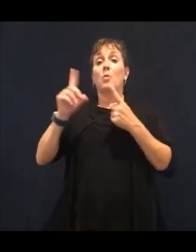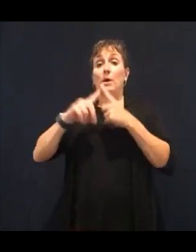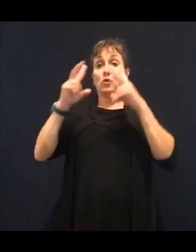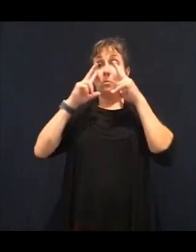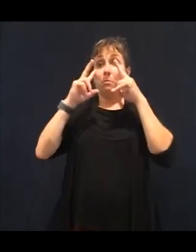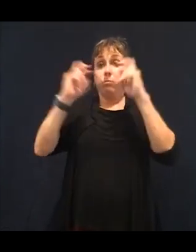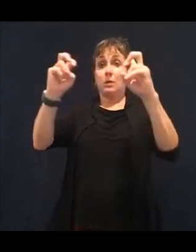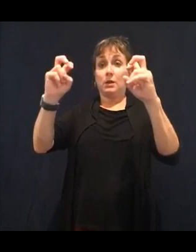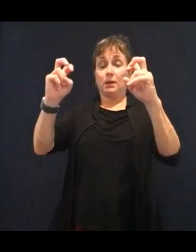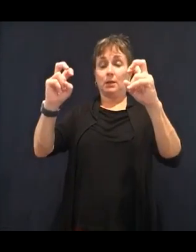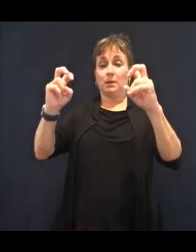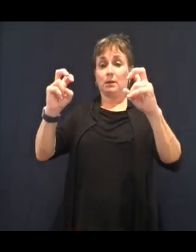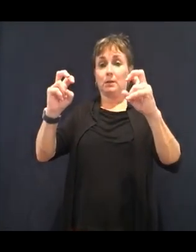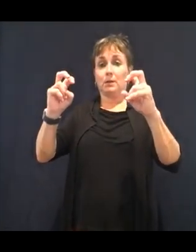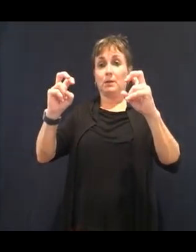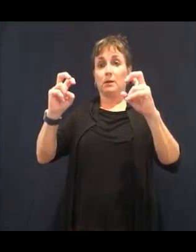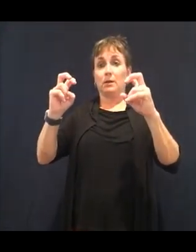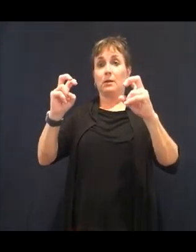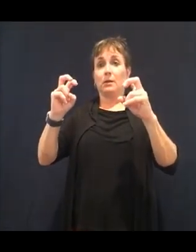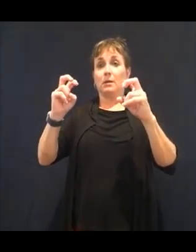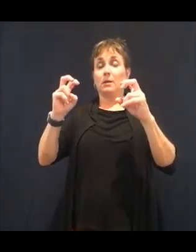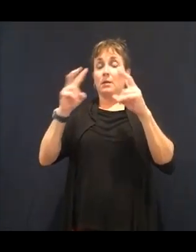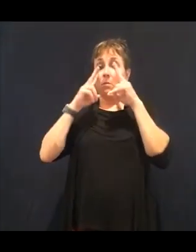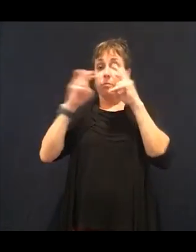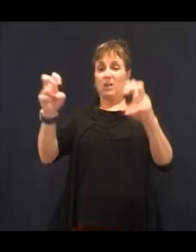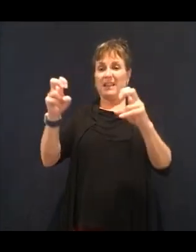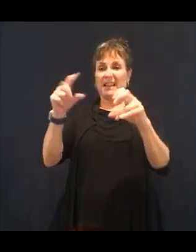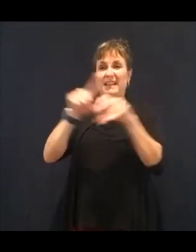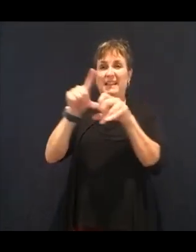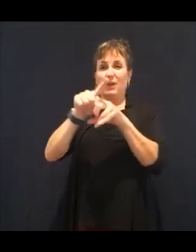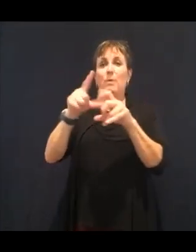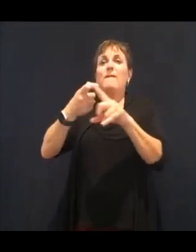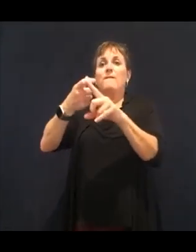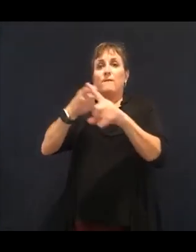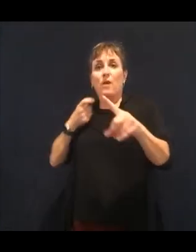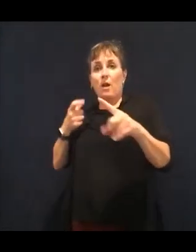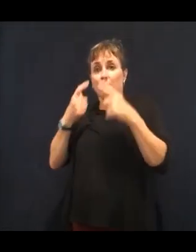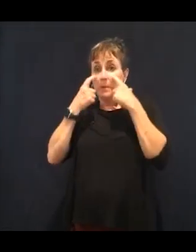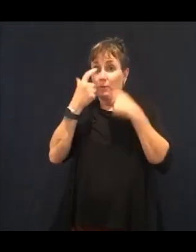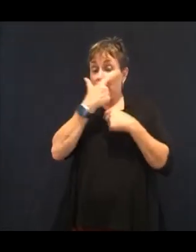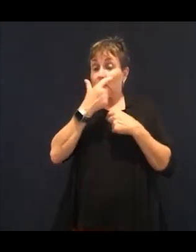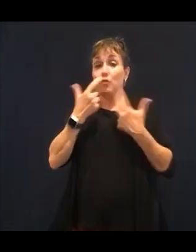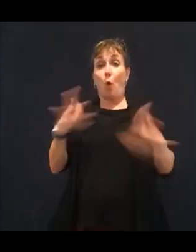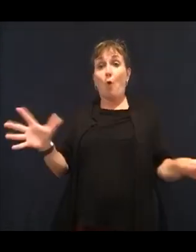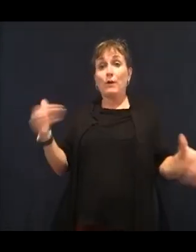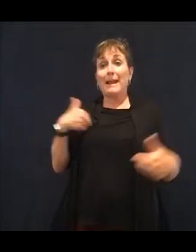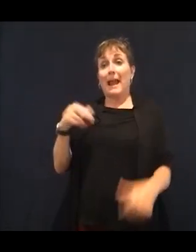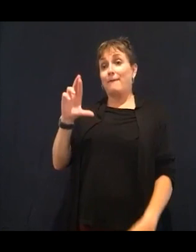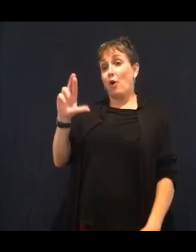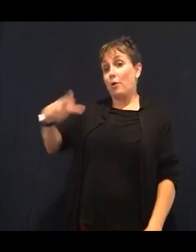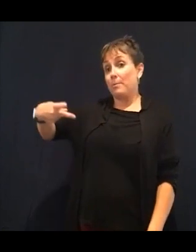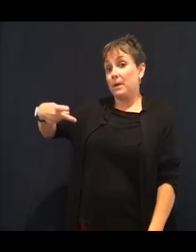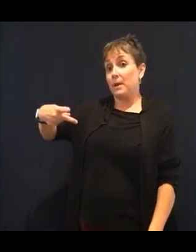retinitis pigmentosa, when you have age related